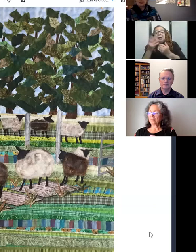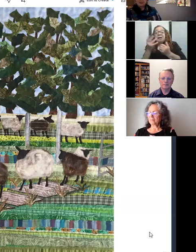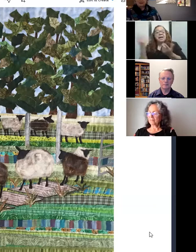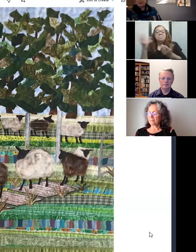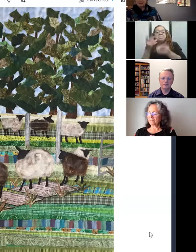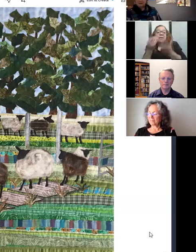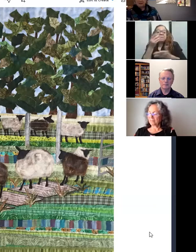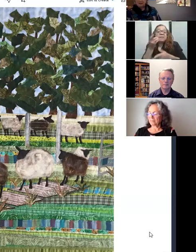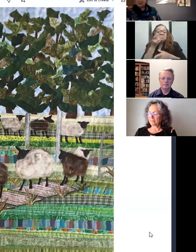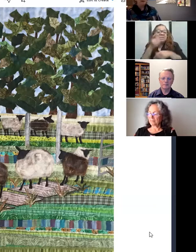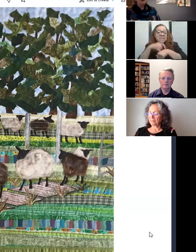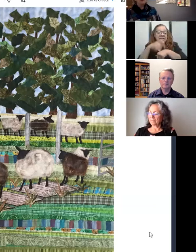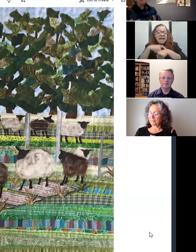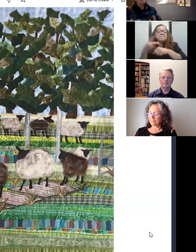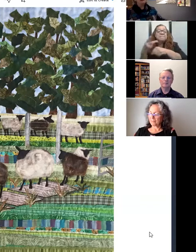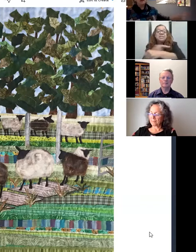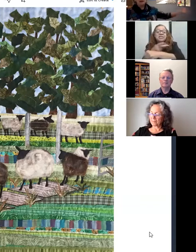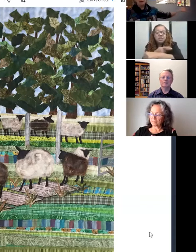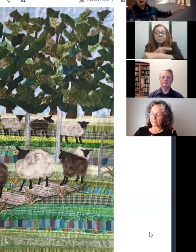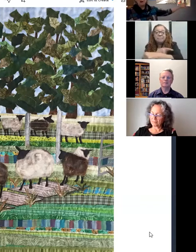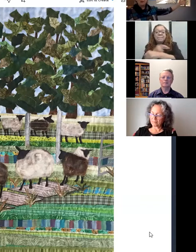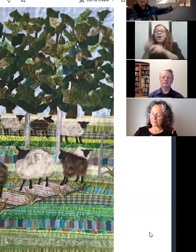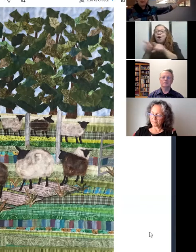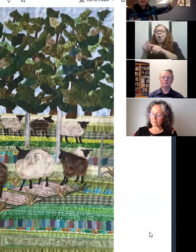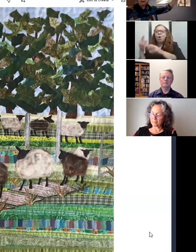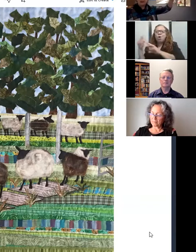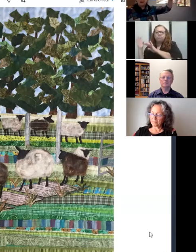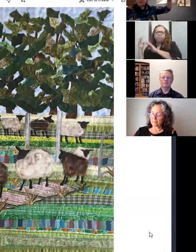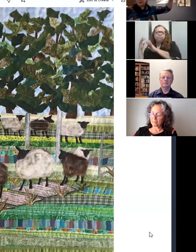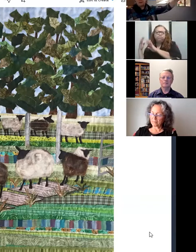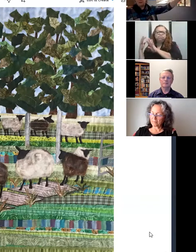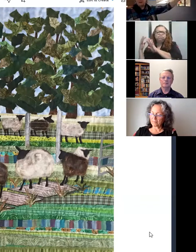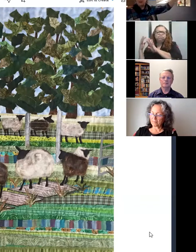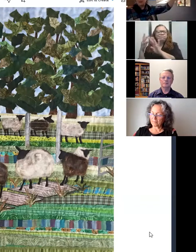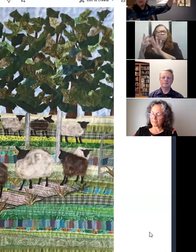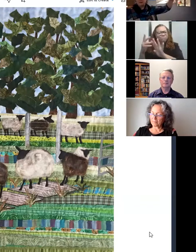feeding time for the sheep. Also, in the cage, all of them came from the backfield,